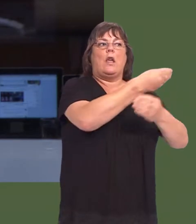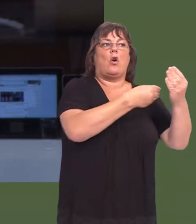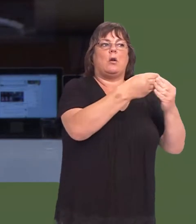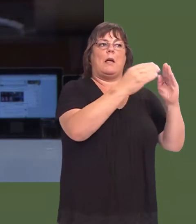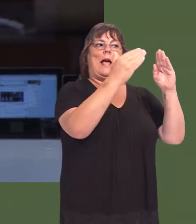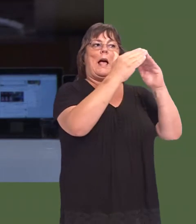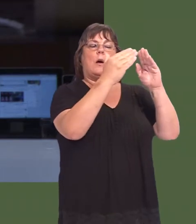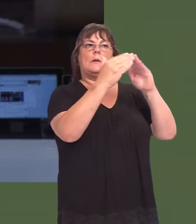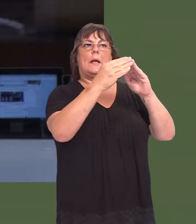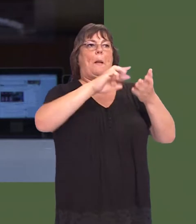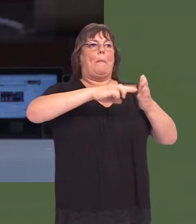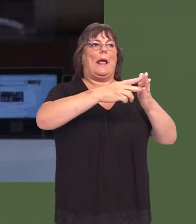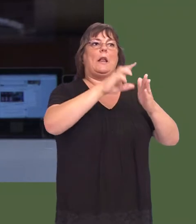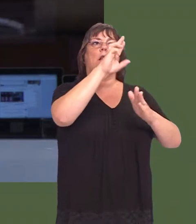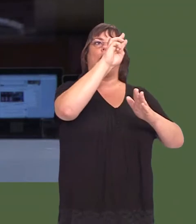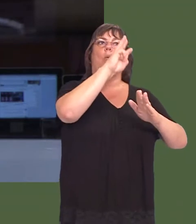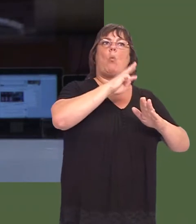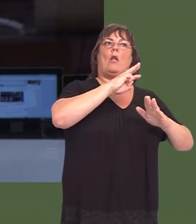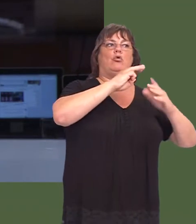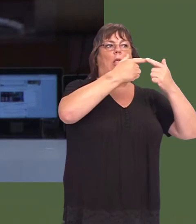housing, planning and the Welsh language.